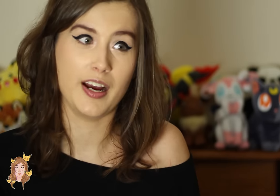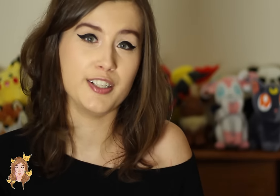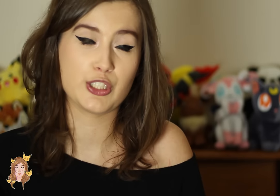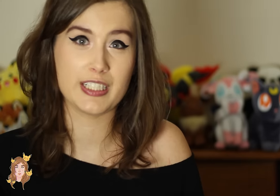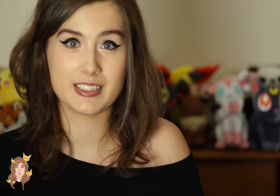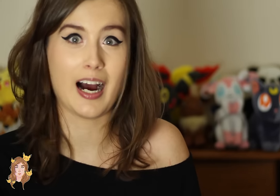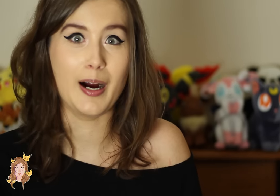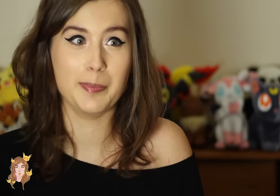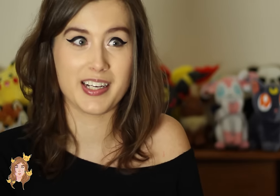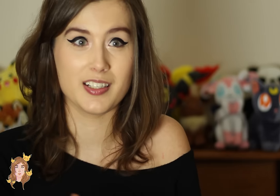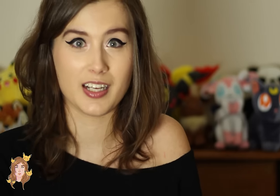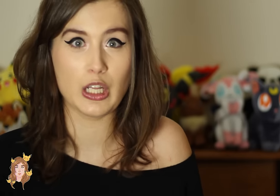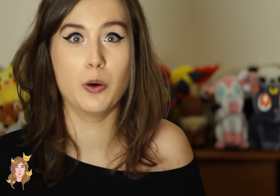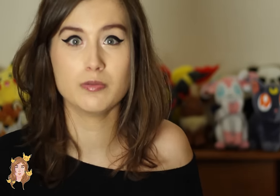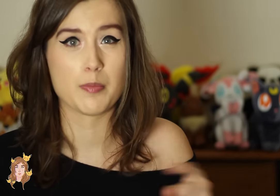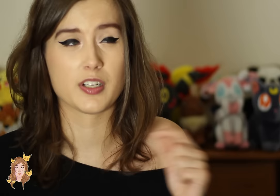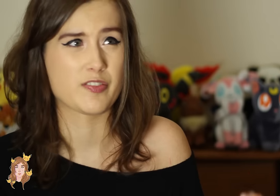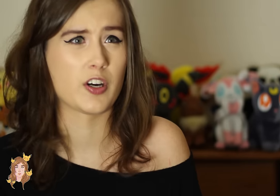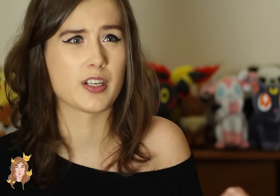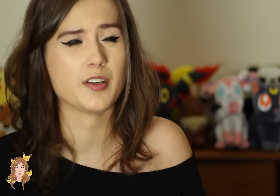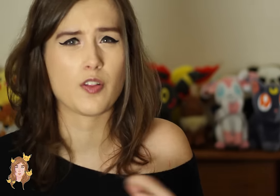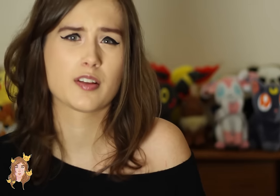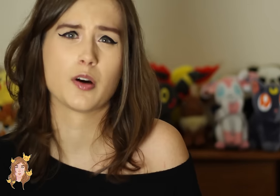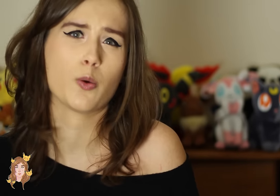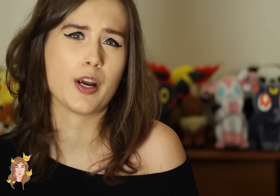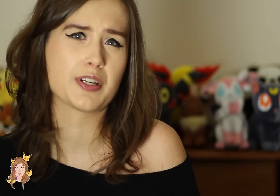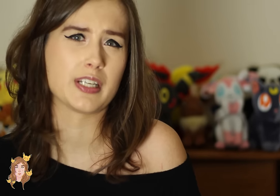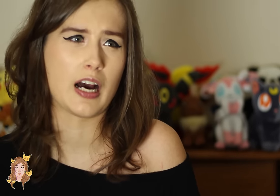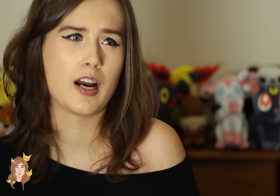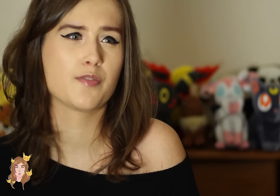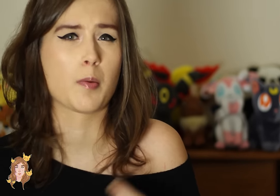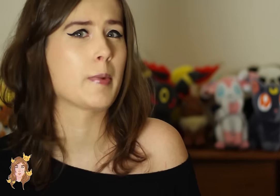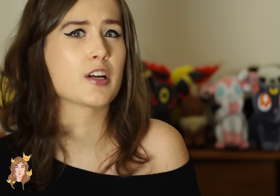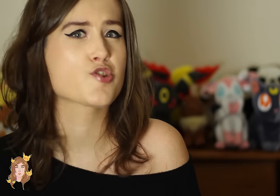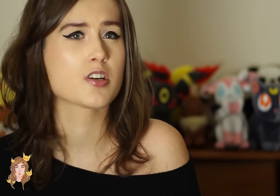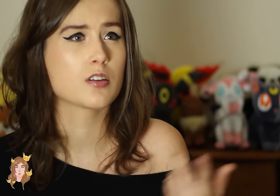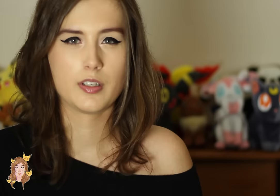And she didn’t die because, hello. I mean, as far as I know, that’s the only way you can die from a banshee.